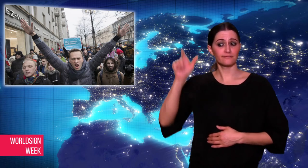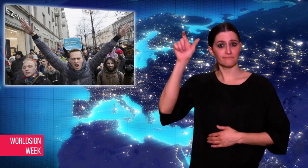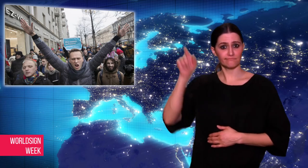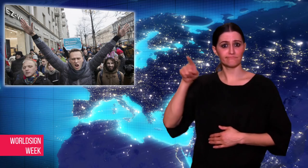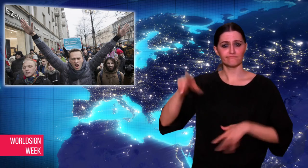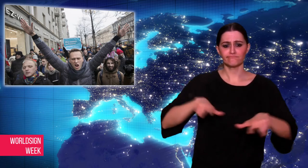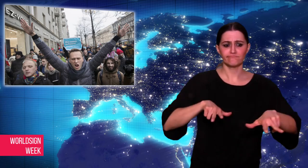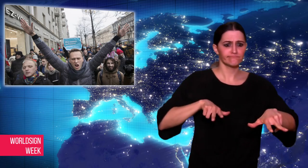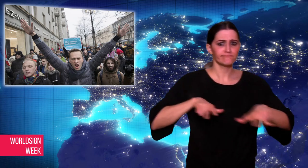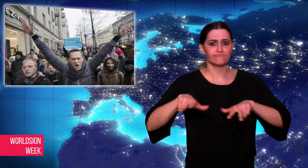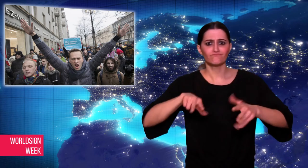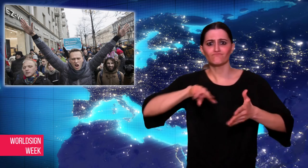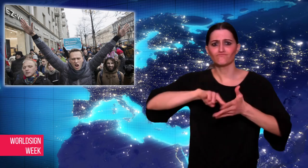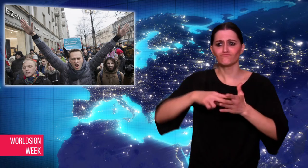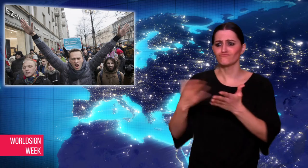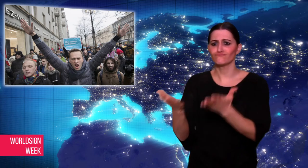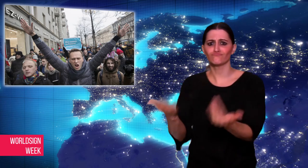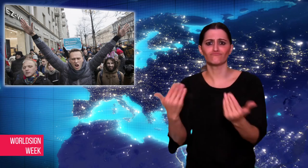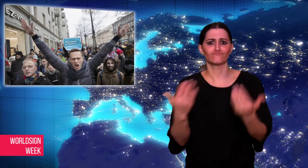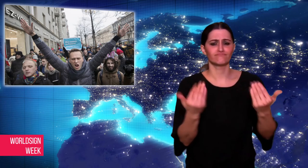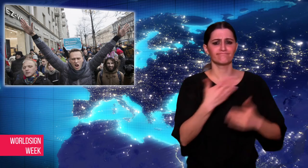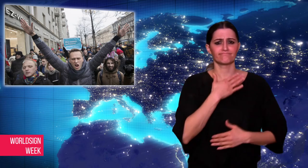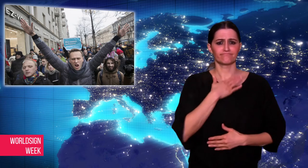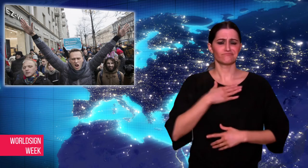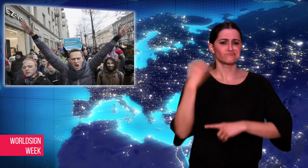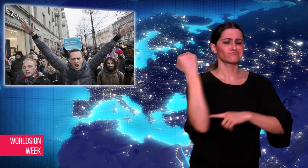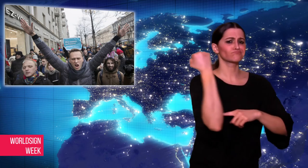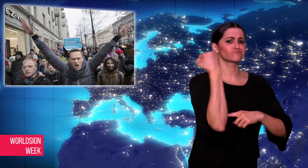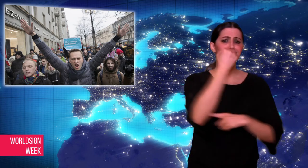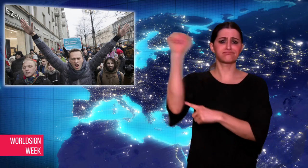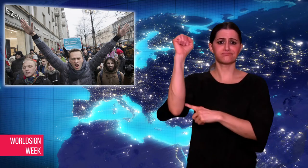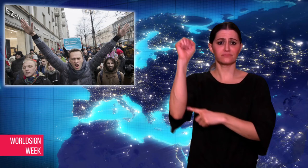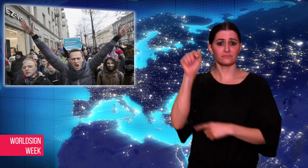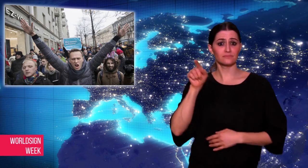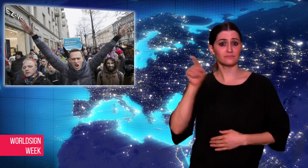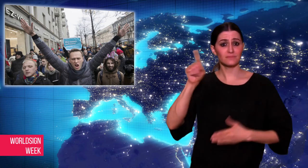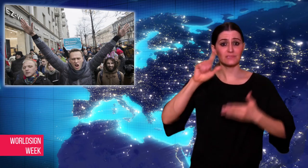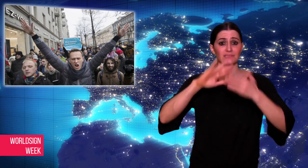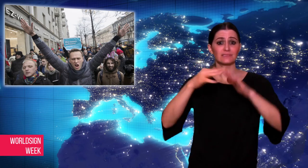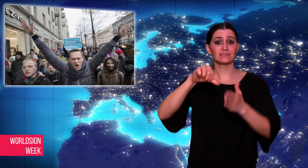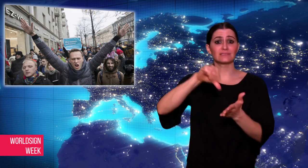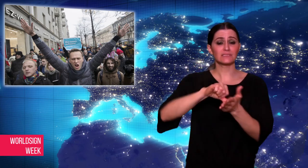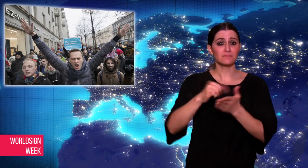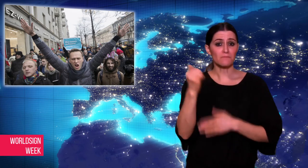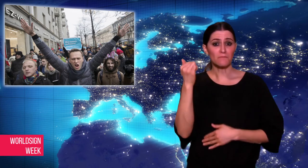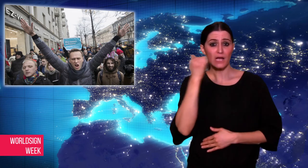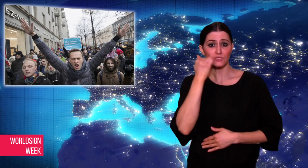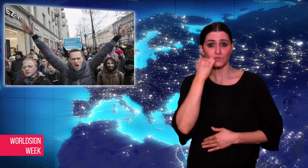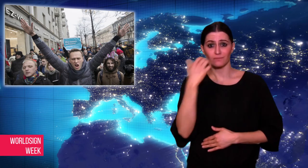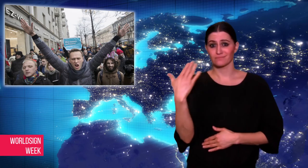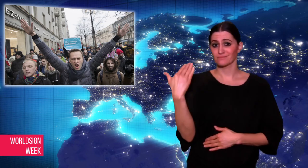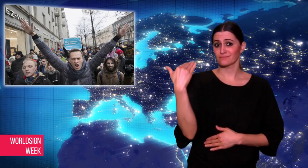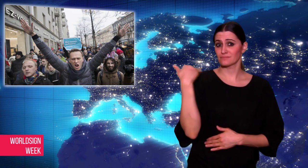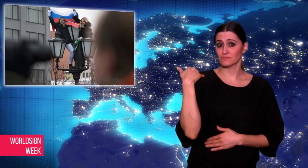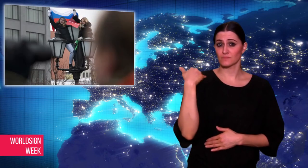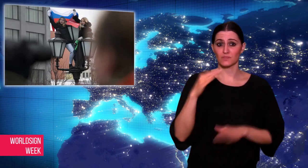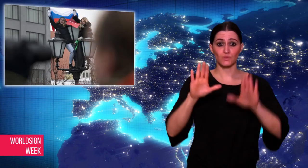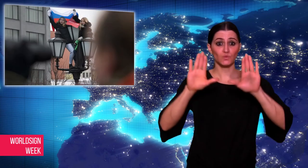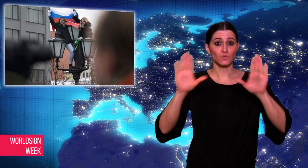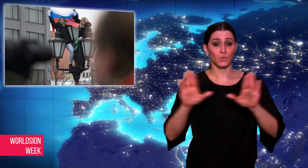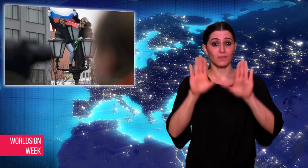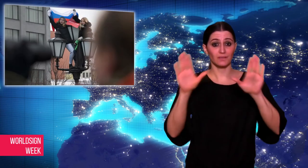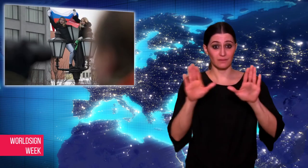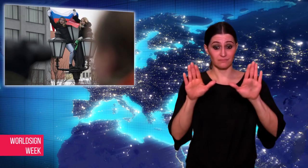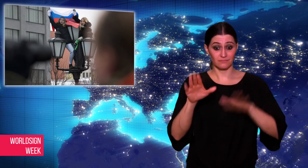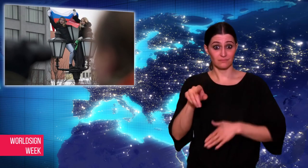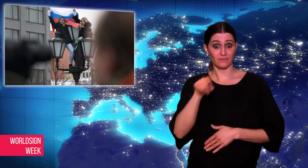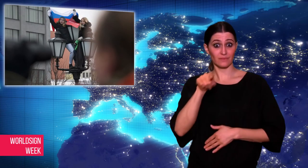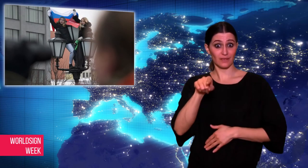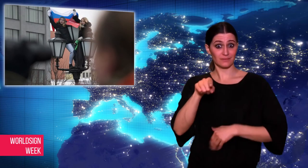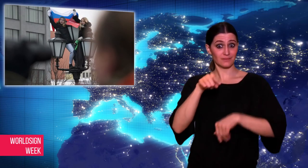Sunday during a protest he organized in